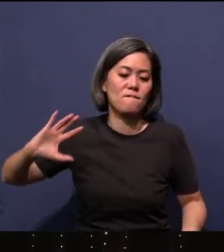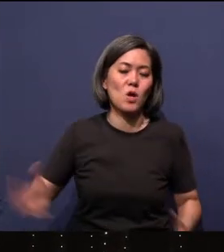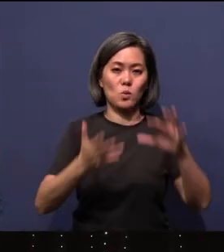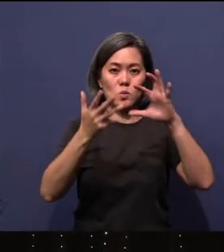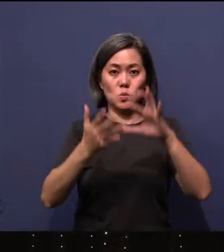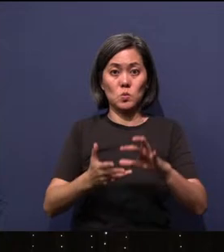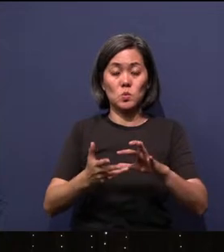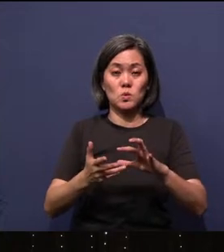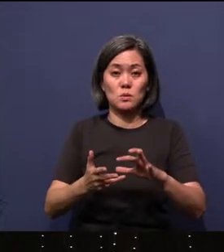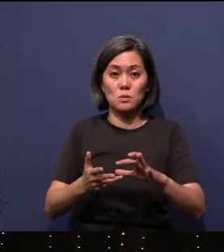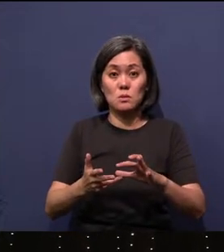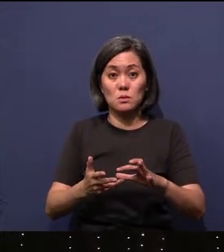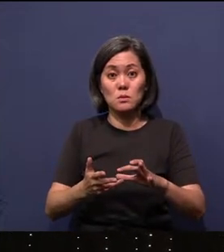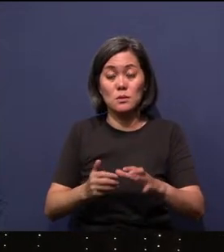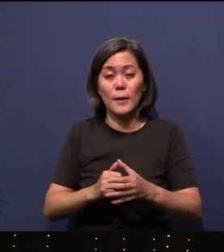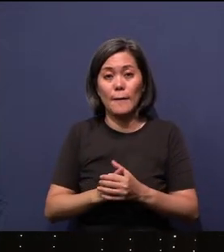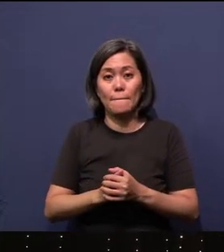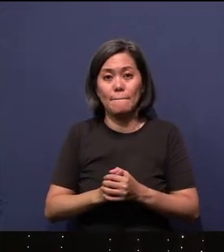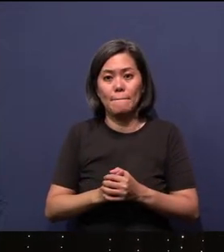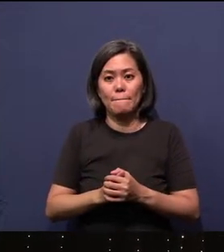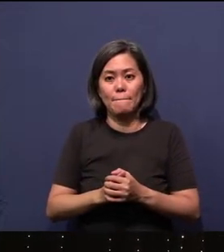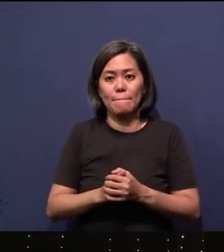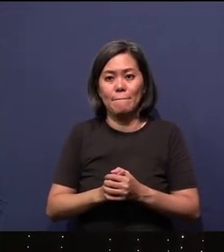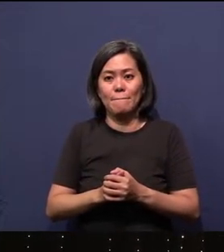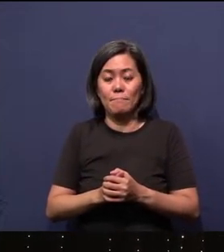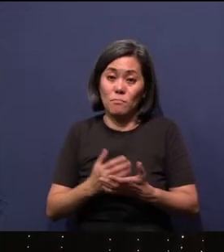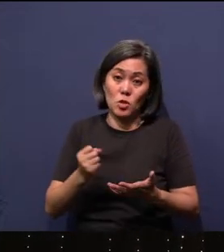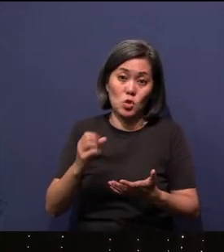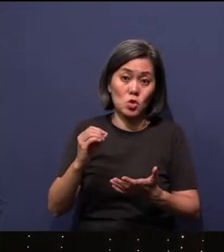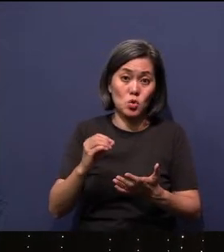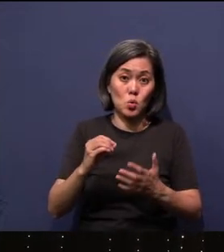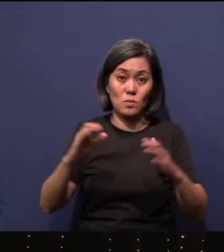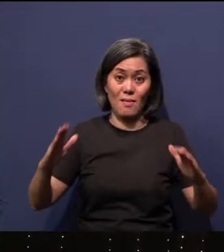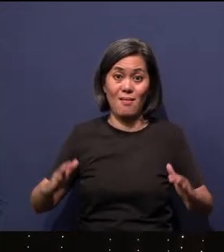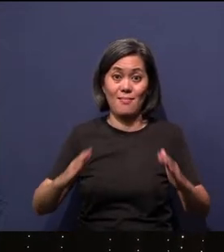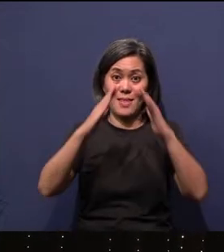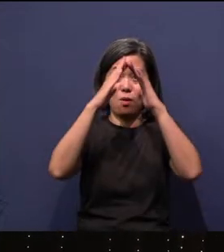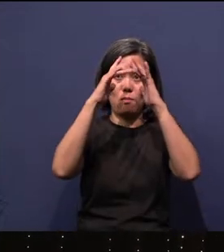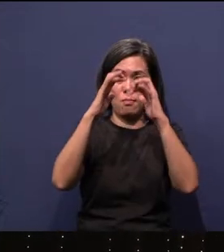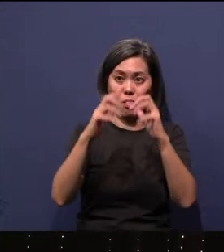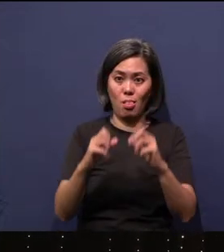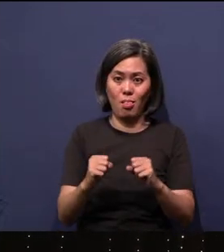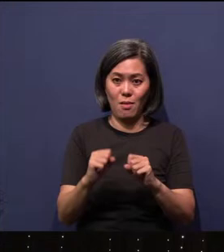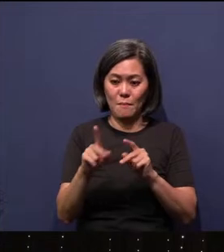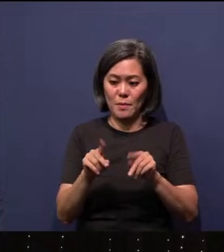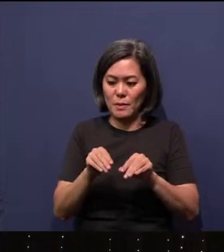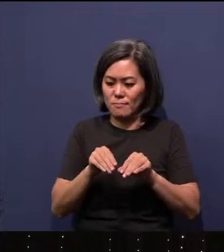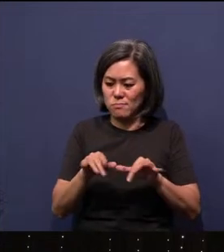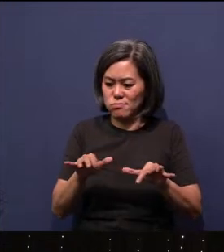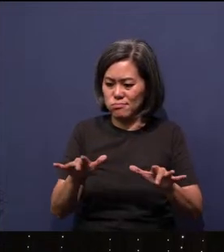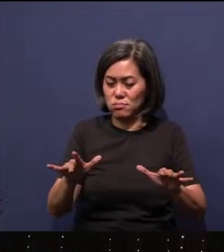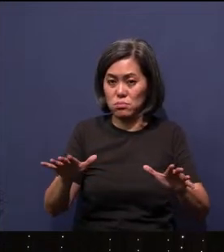And so the tower of Babel fell and people scattered throughout all the earth. And